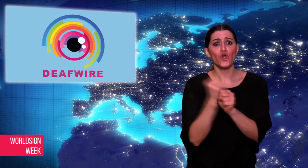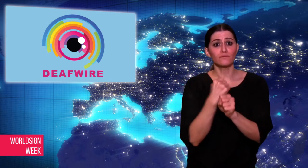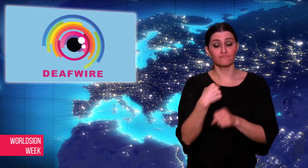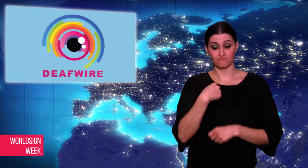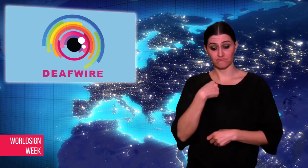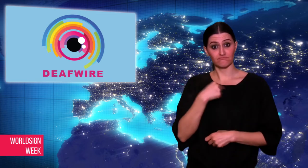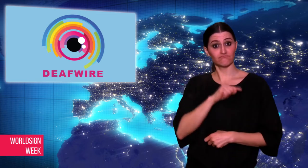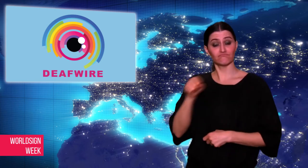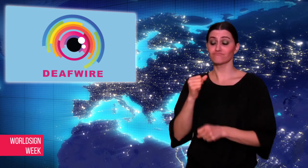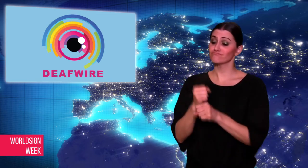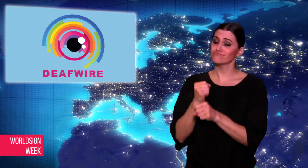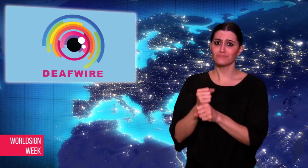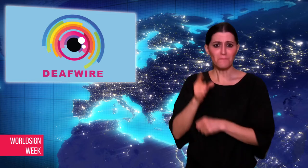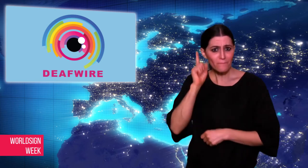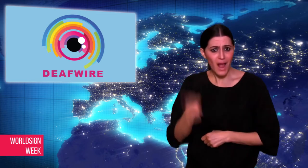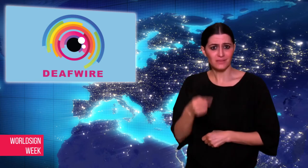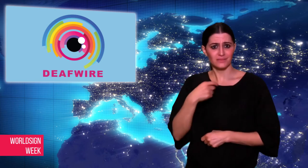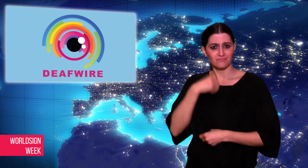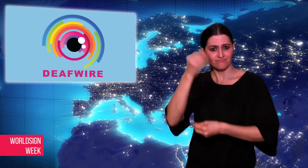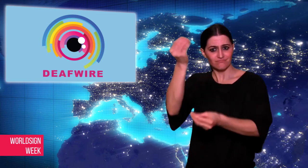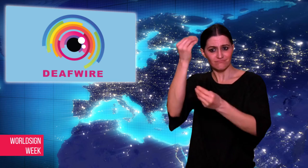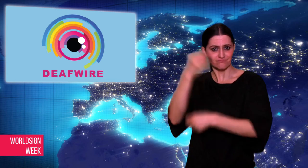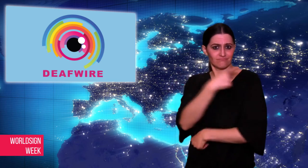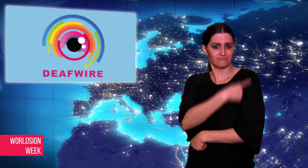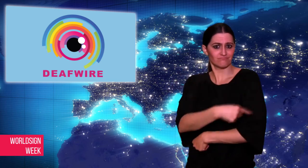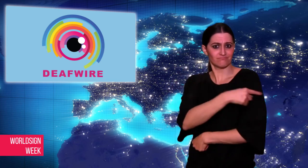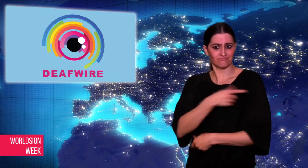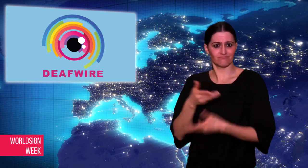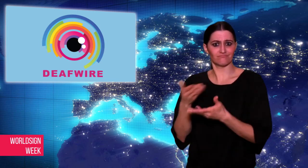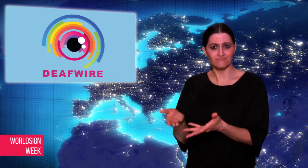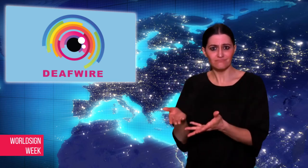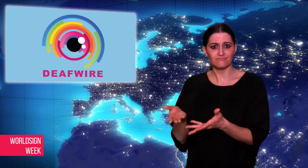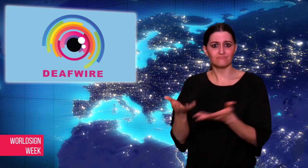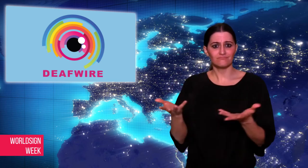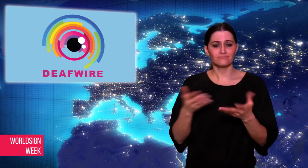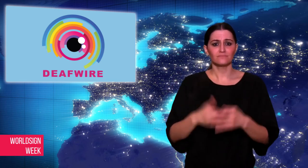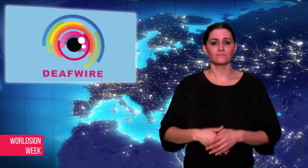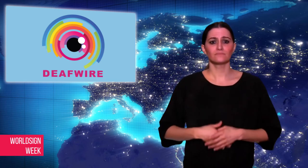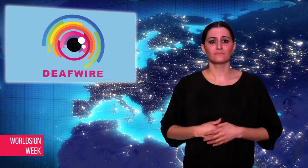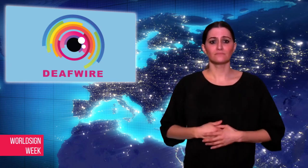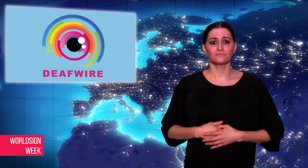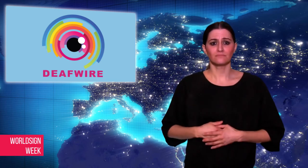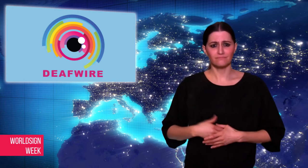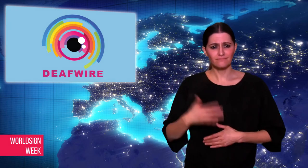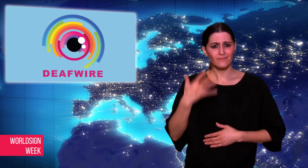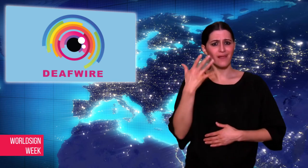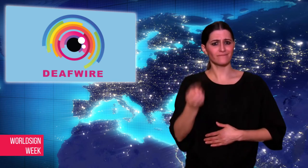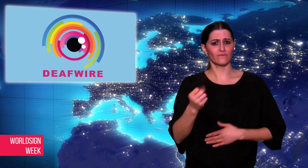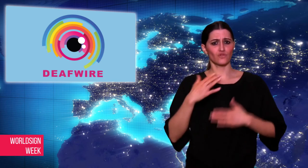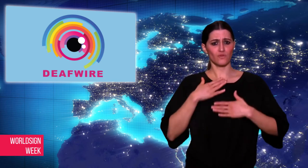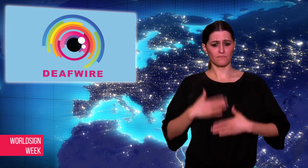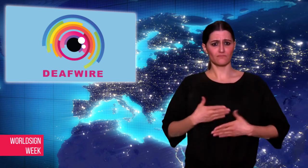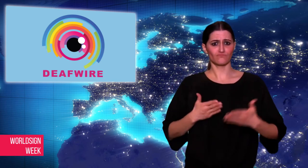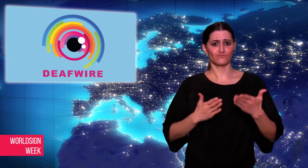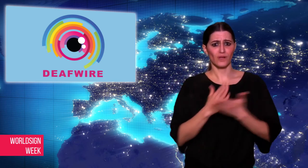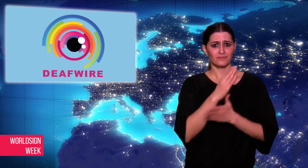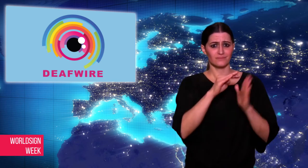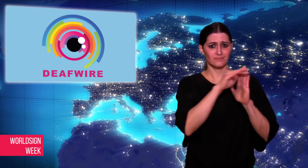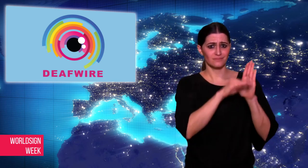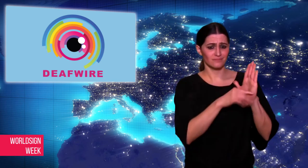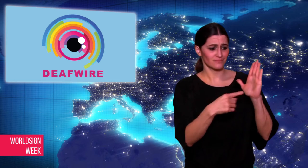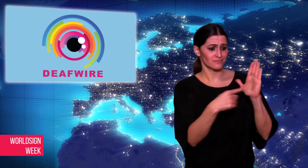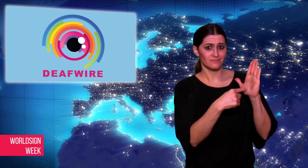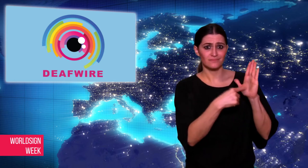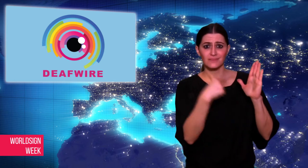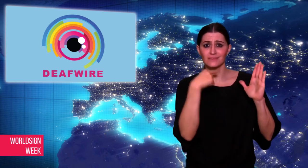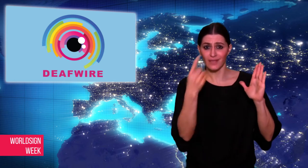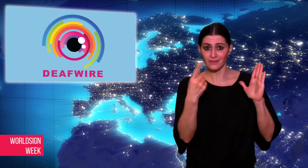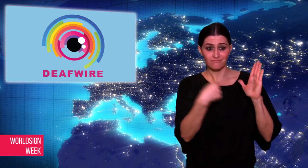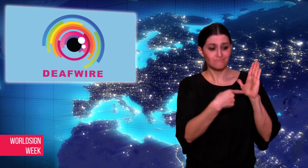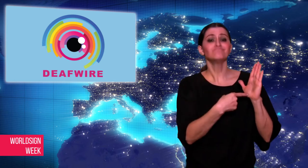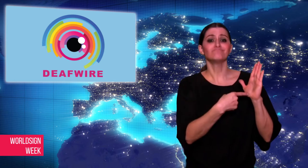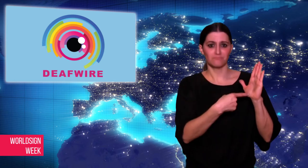interpreters be provided unless they